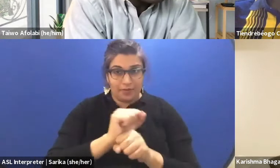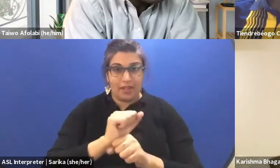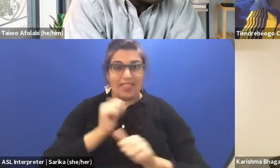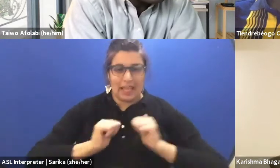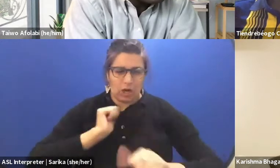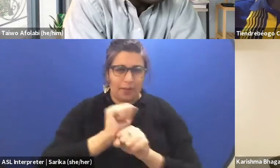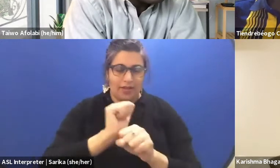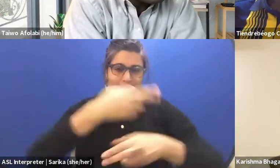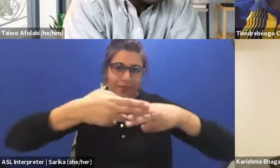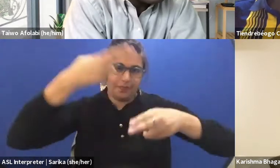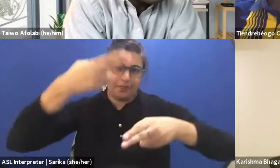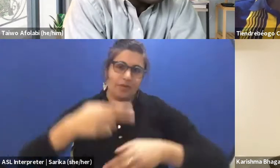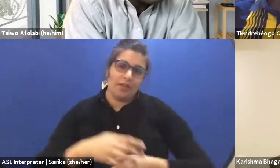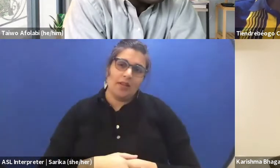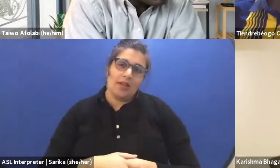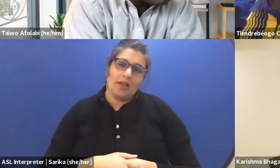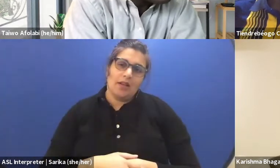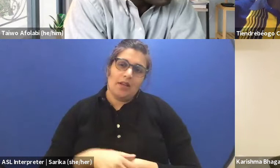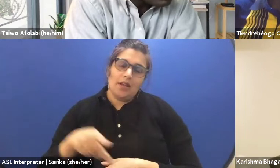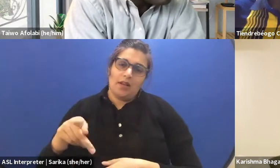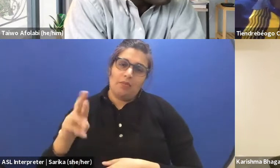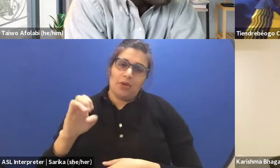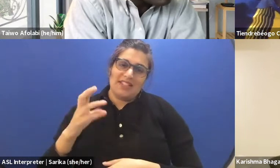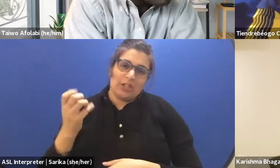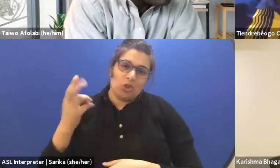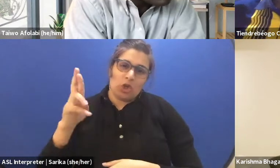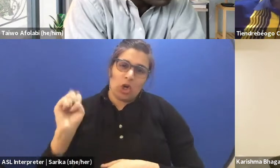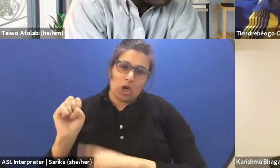whose name is Procedural. Yeah. (speaks French)